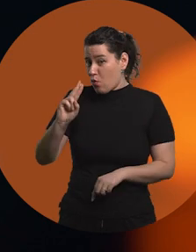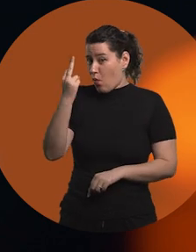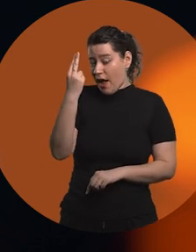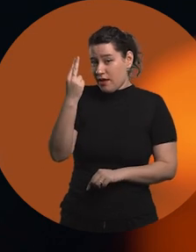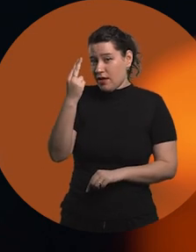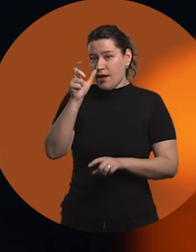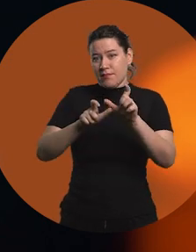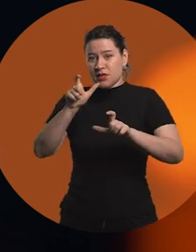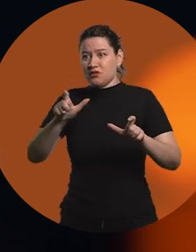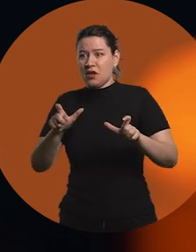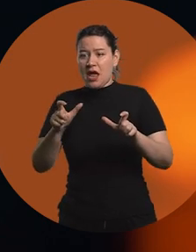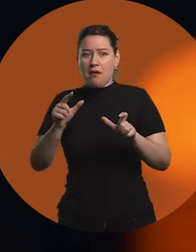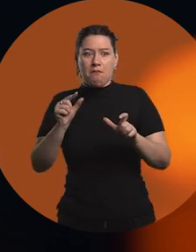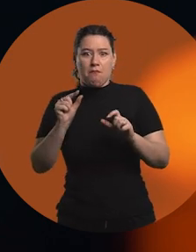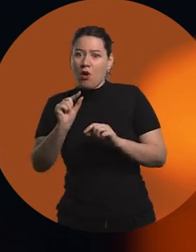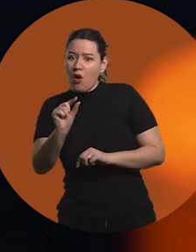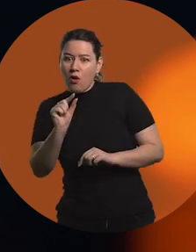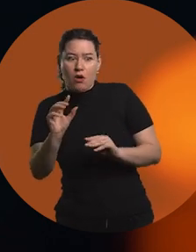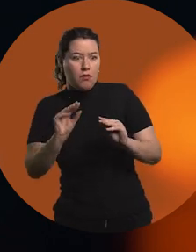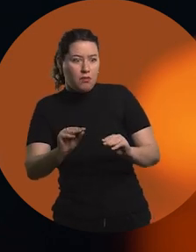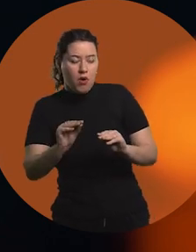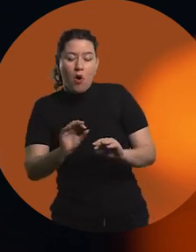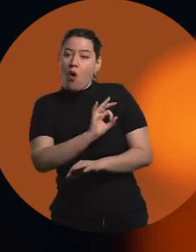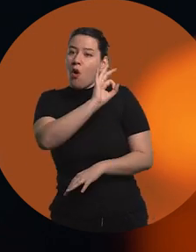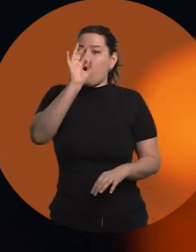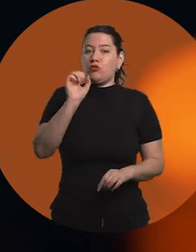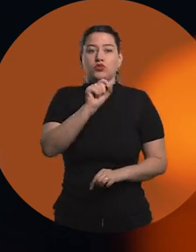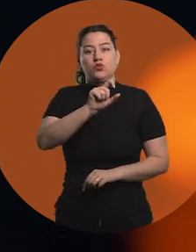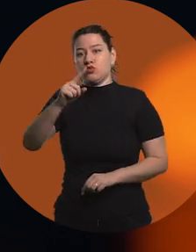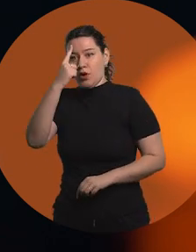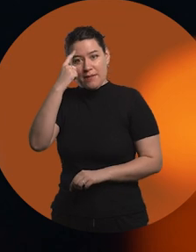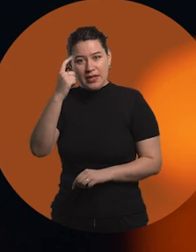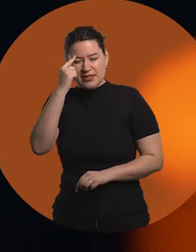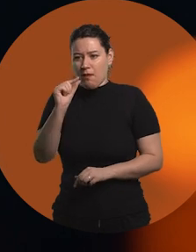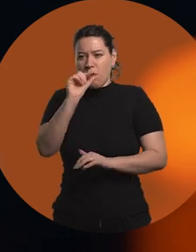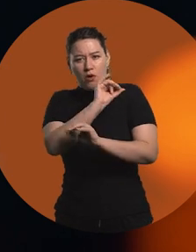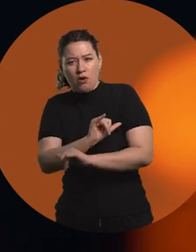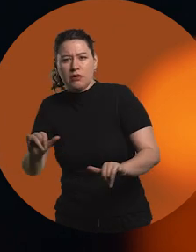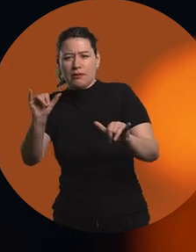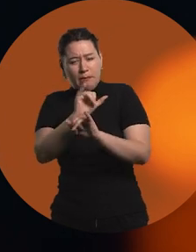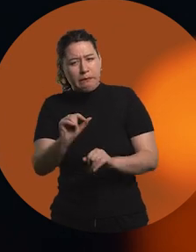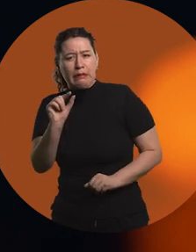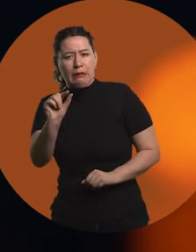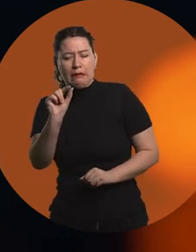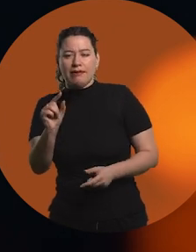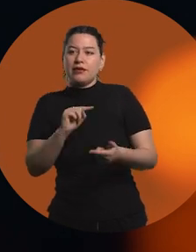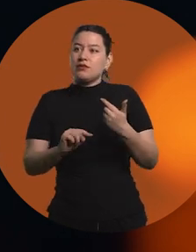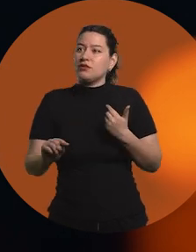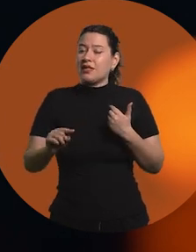I think that these things, and maybe there aren't many of them, these experiences are not widely known.